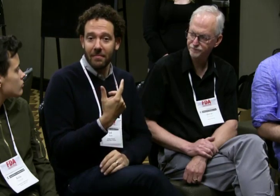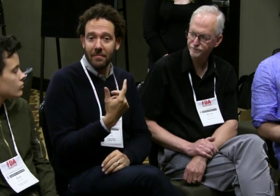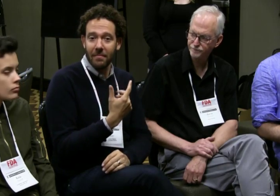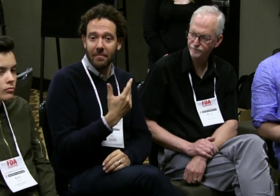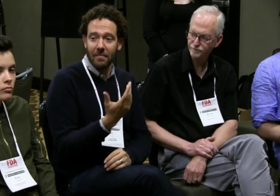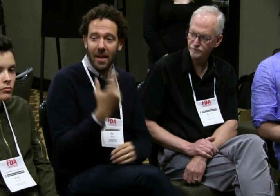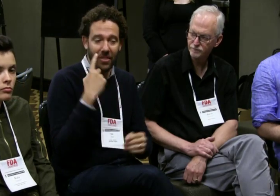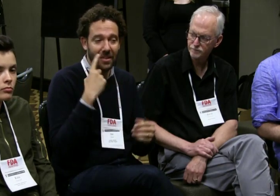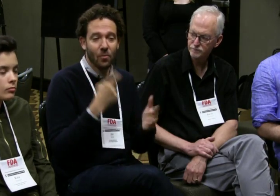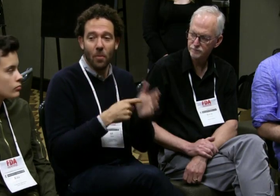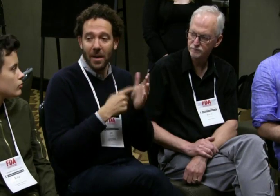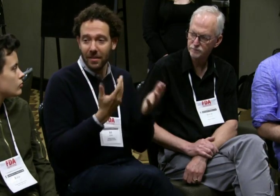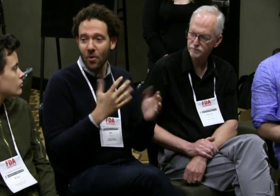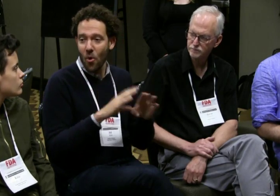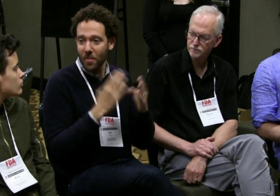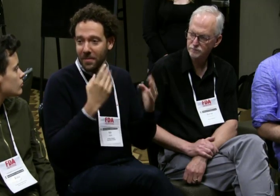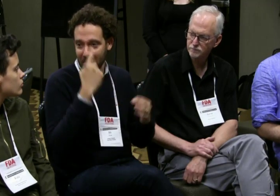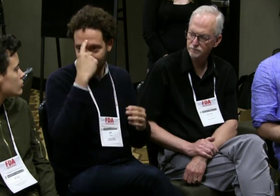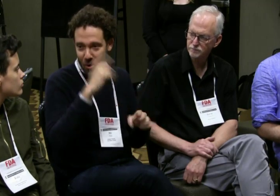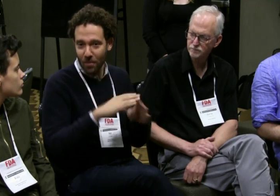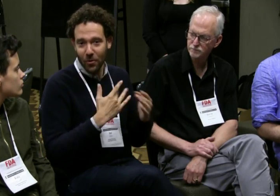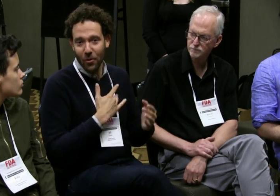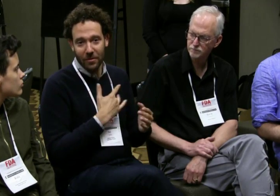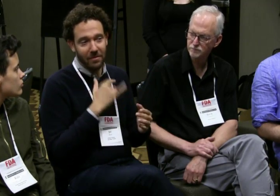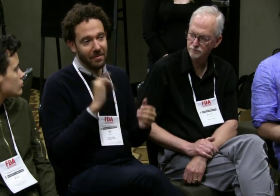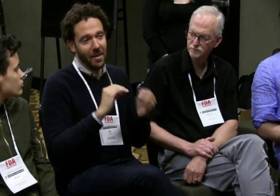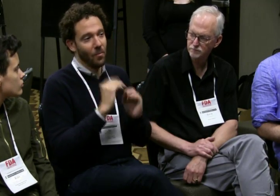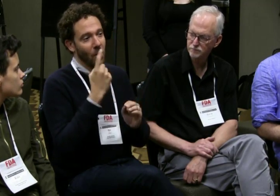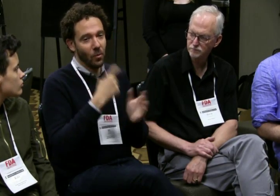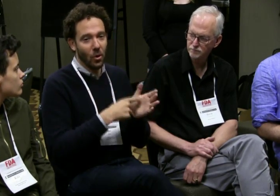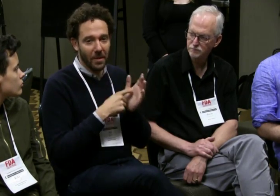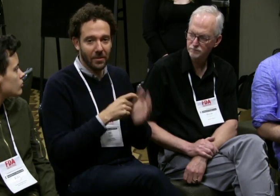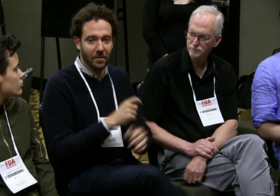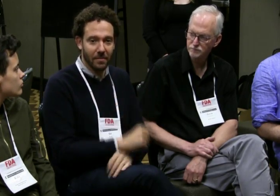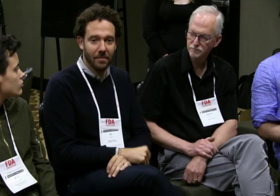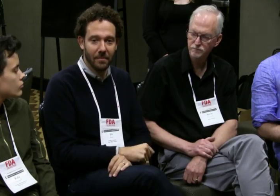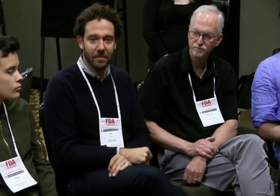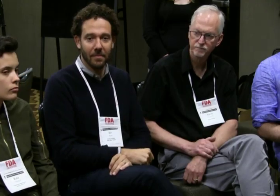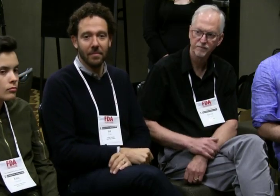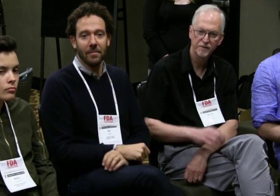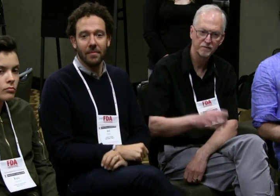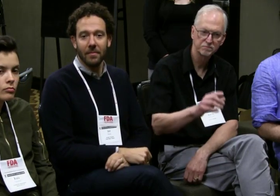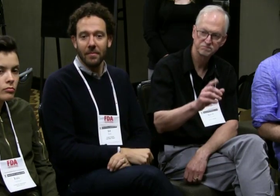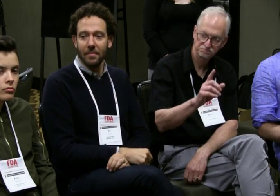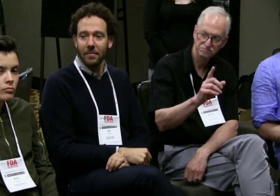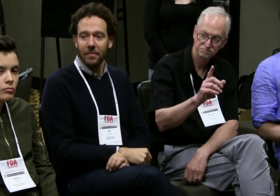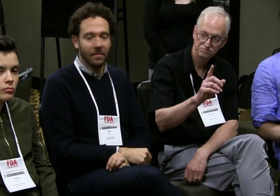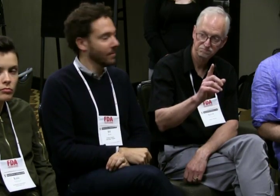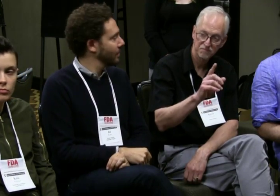the first day, but by the end, the became rather fluent in the language, so that's the number one requirement,